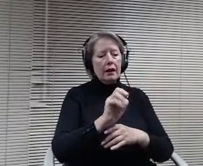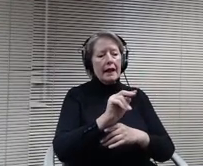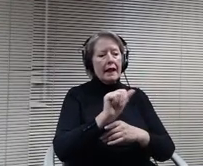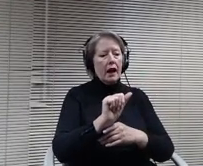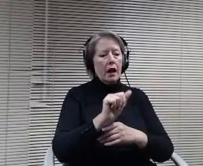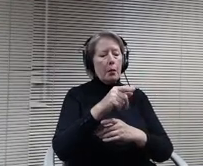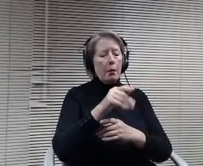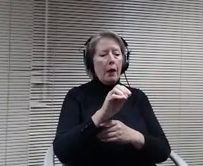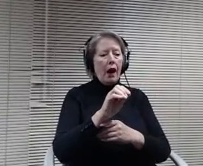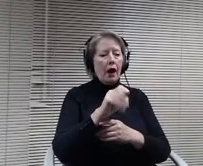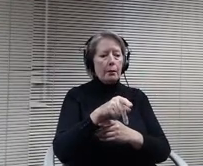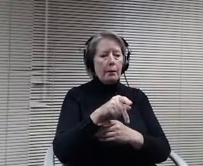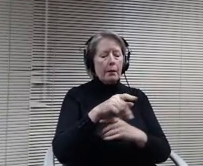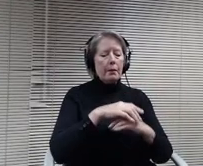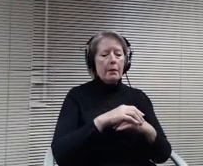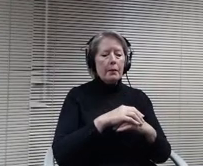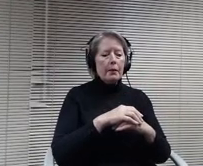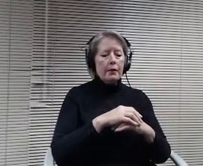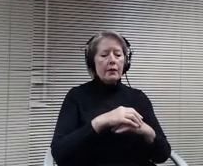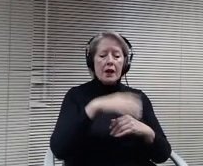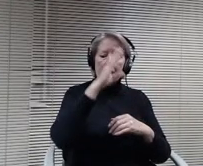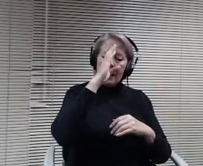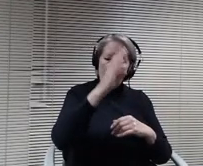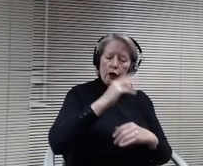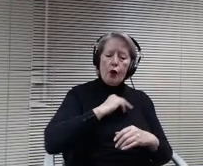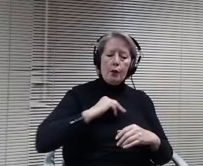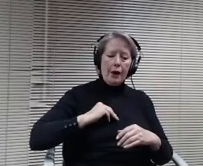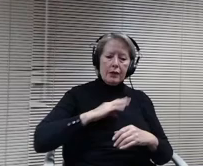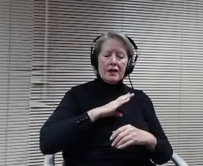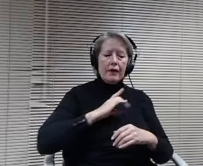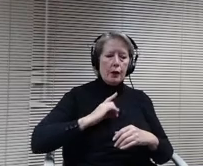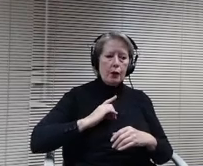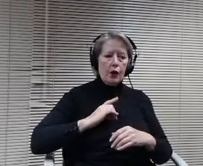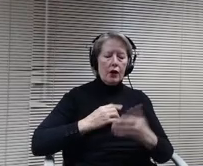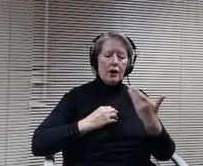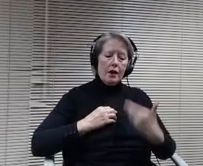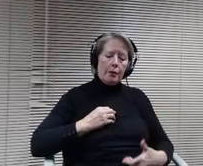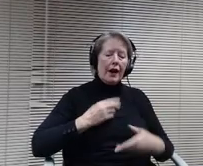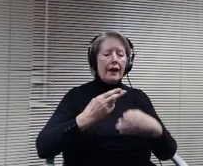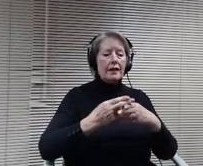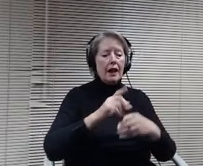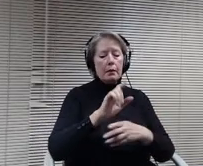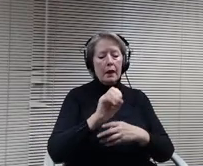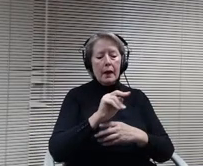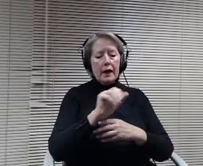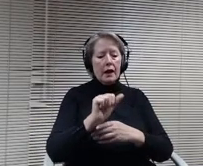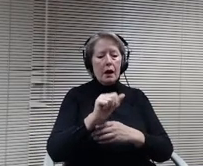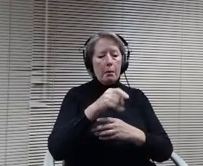Hello members of the board my name is Lena PAC and I reside at